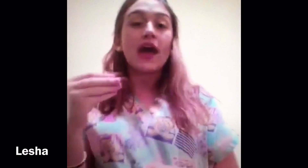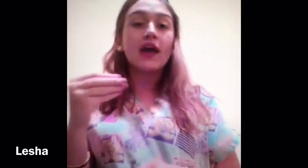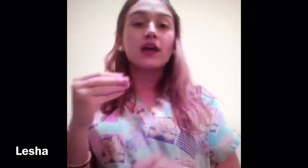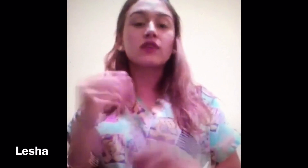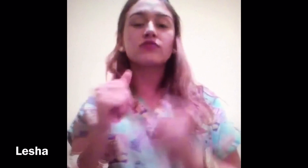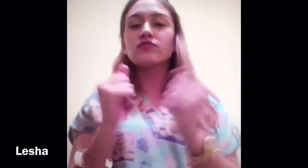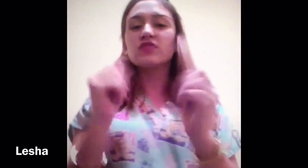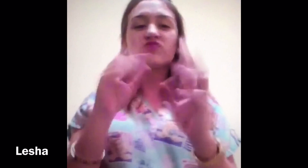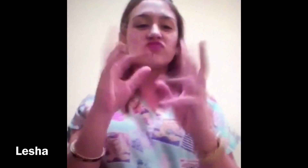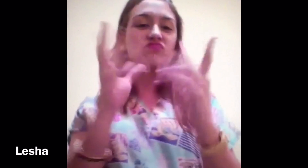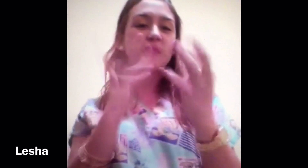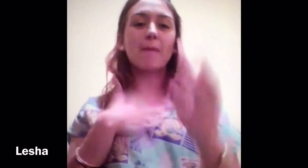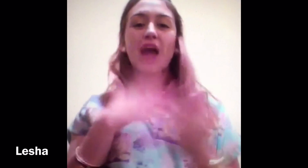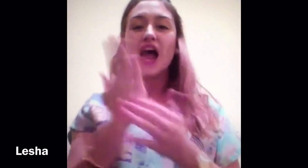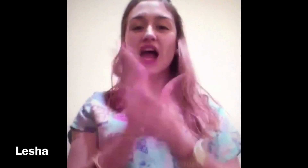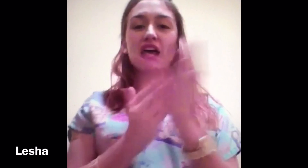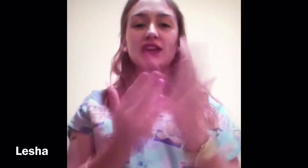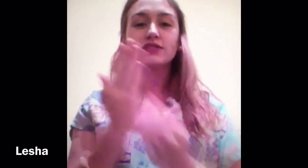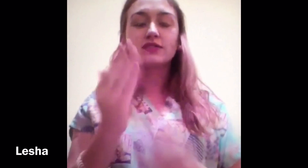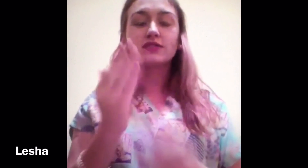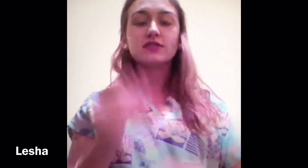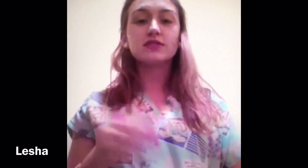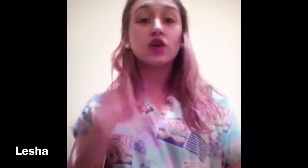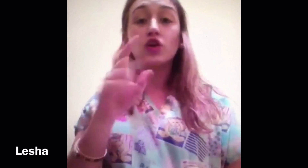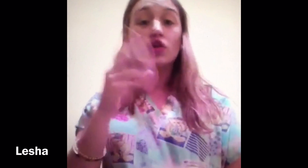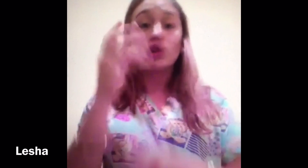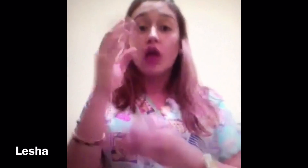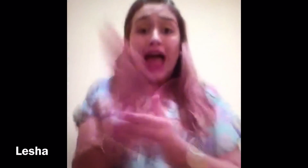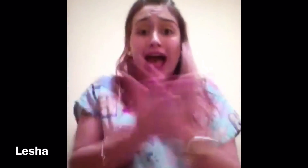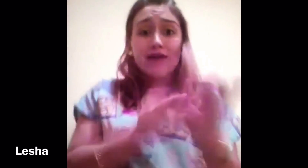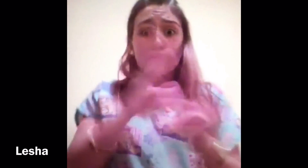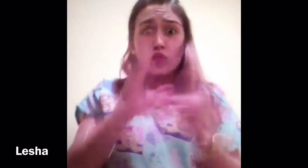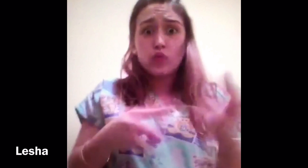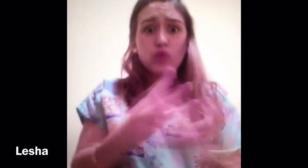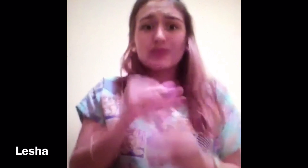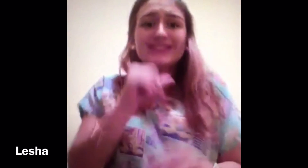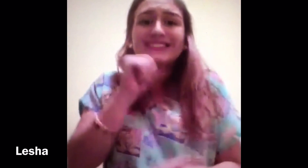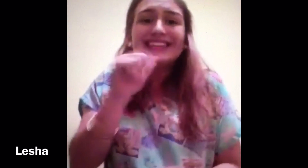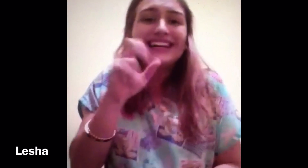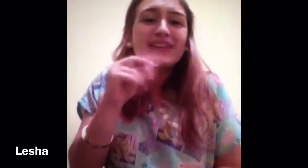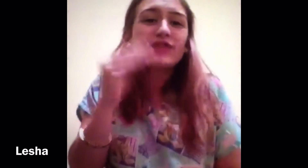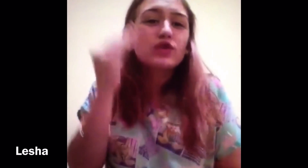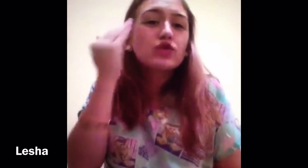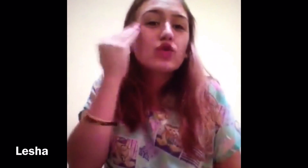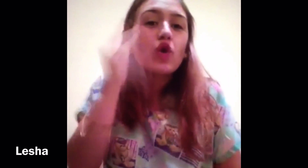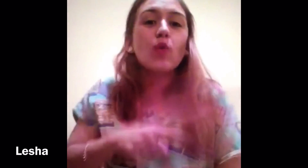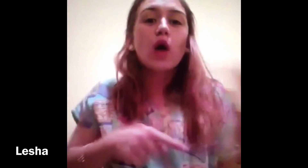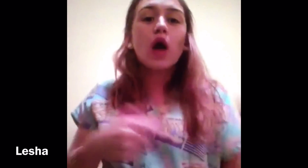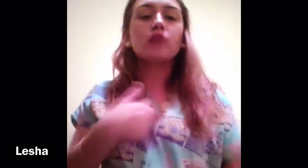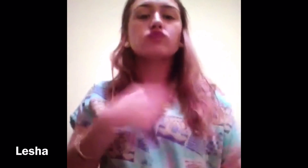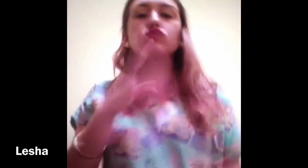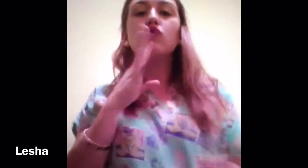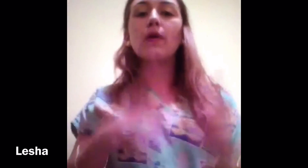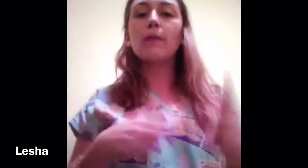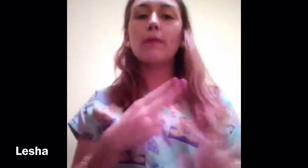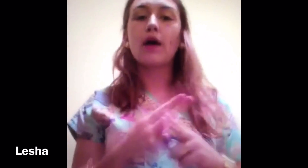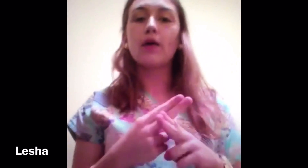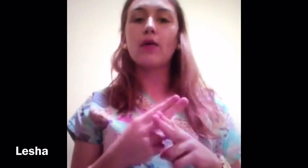And through my hands. Half the world doesn't even know what I am talking about...